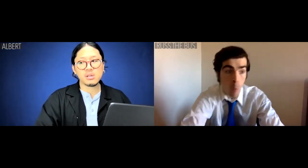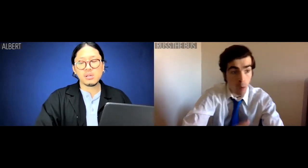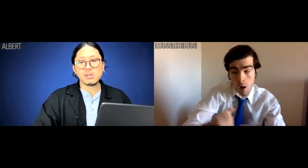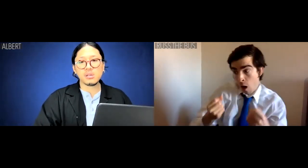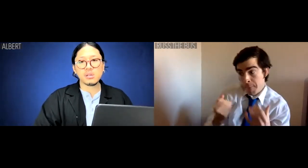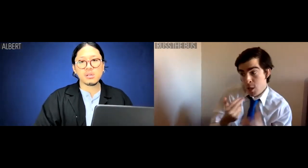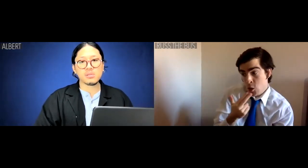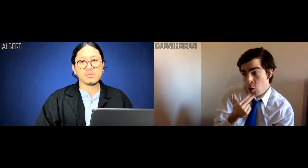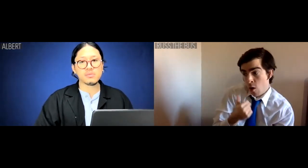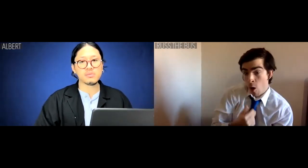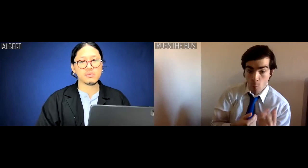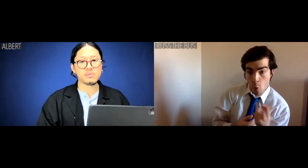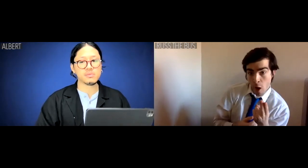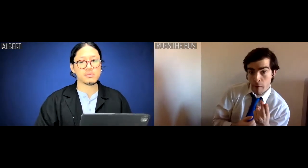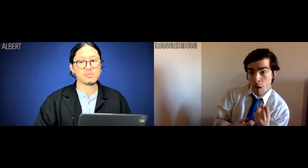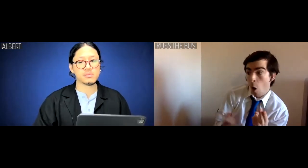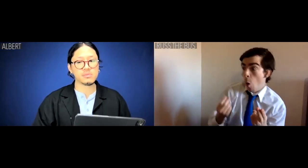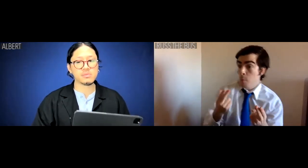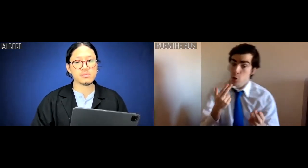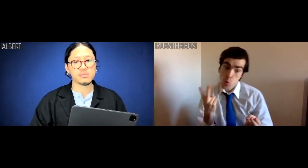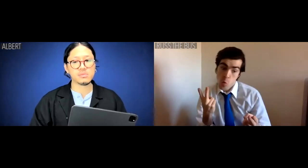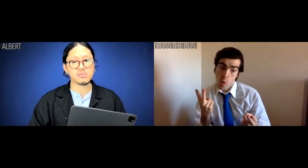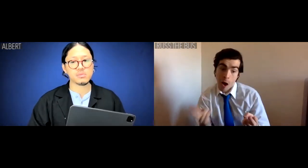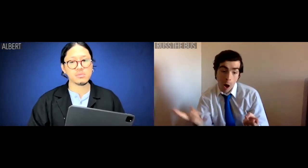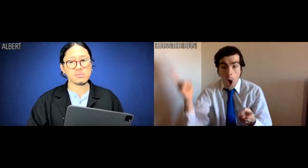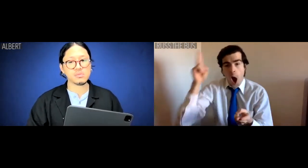How many sugars? One hump or two?